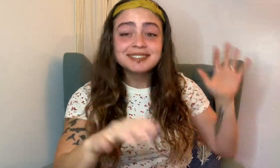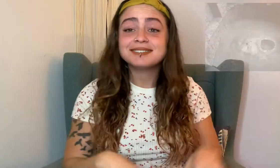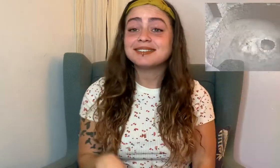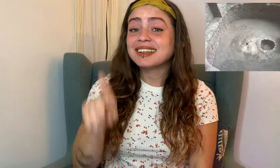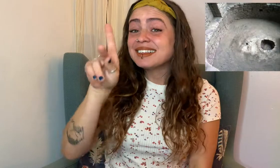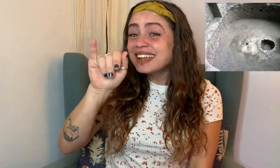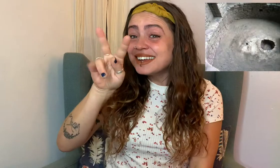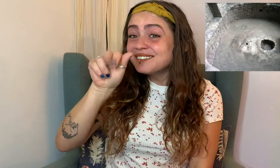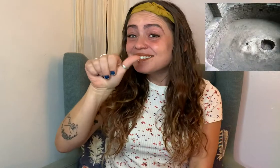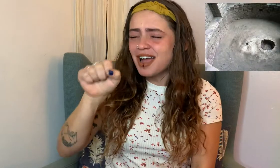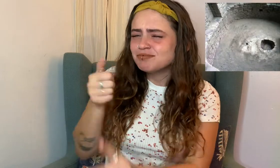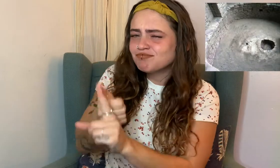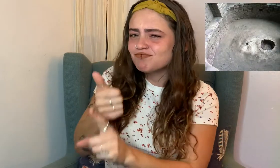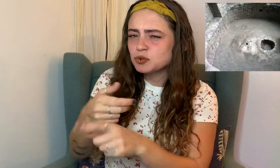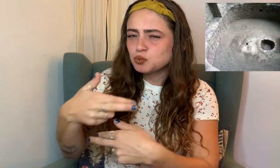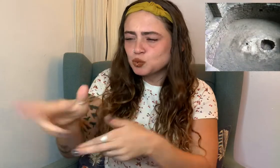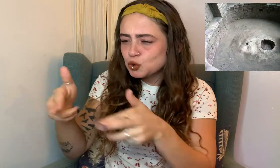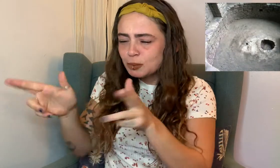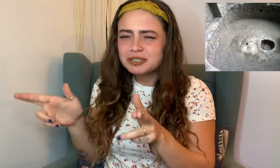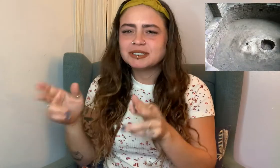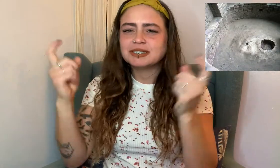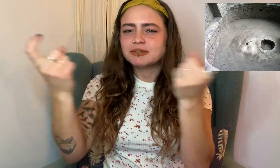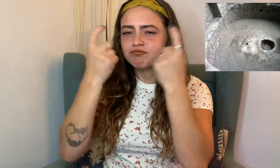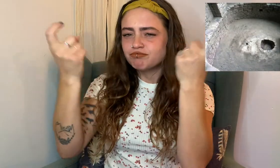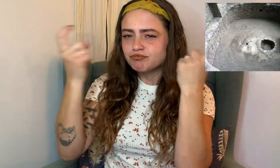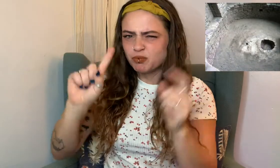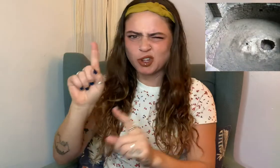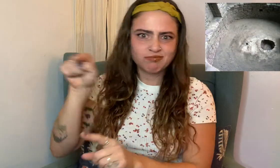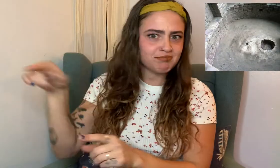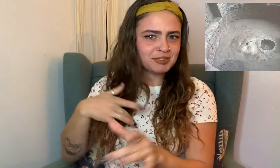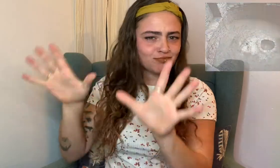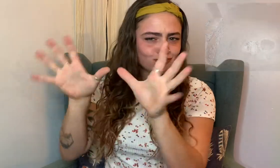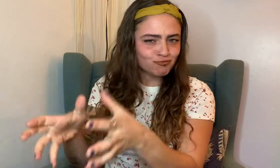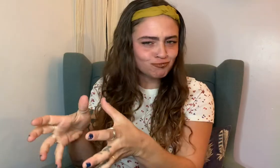kivas (rooms of ceremonial gatherings for rites/political purposes);